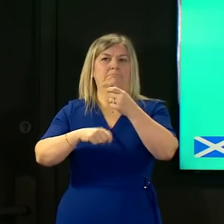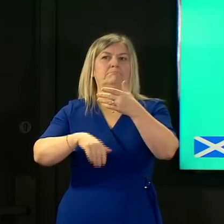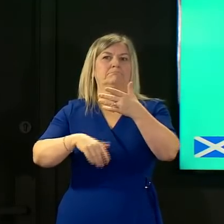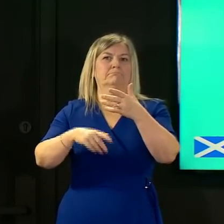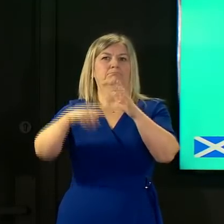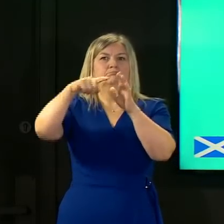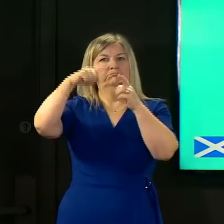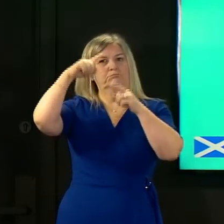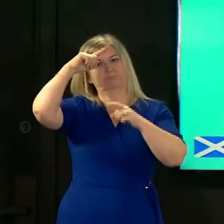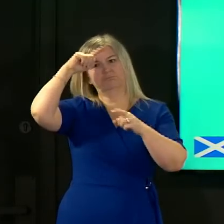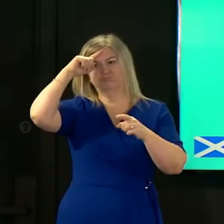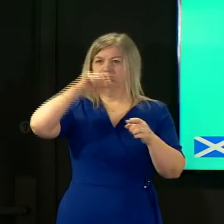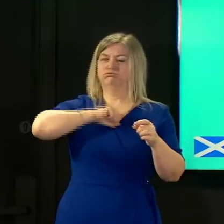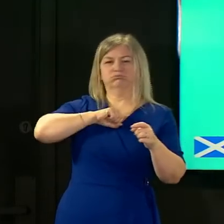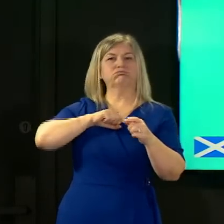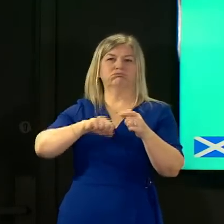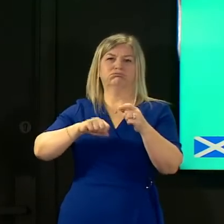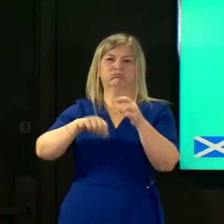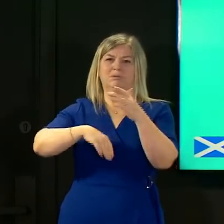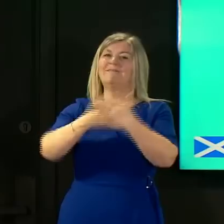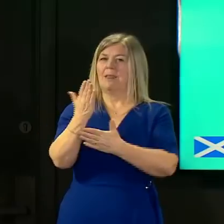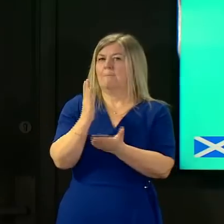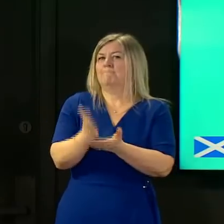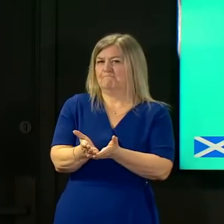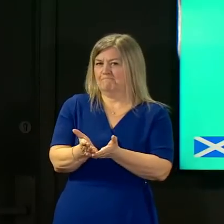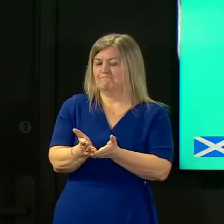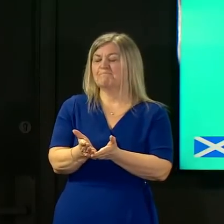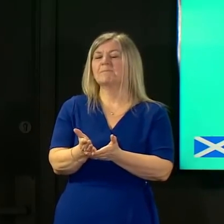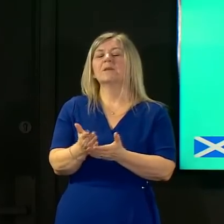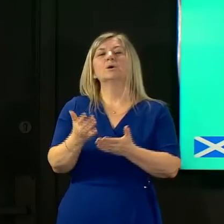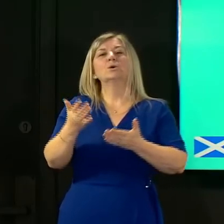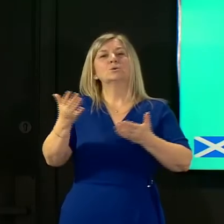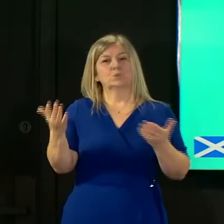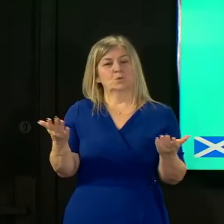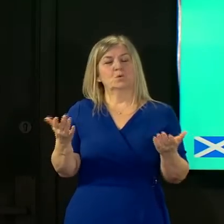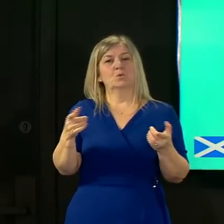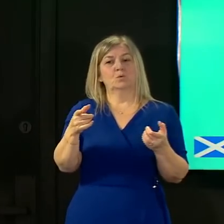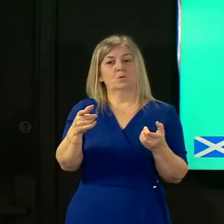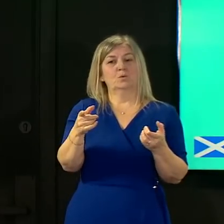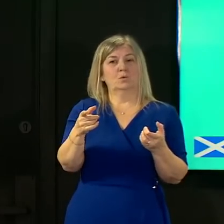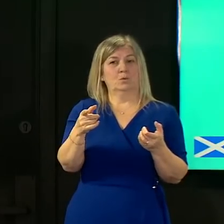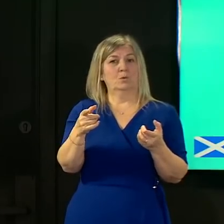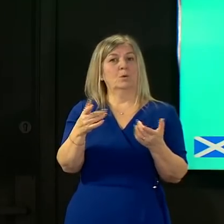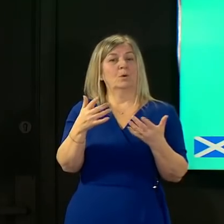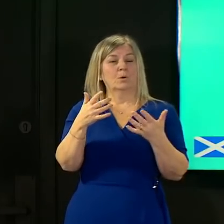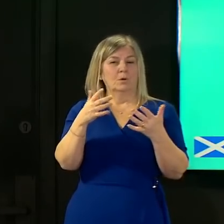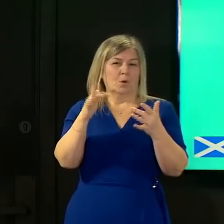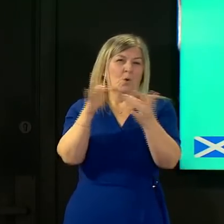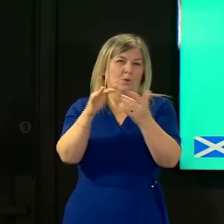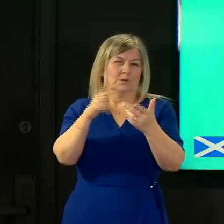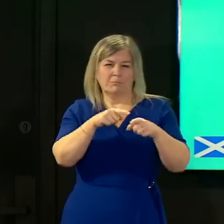isolation period so and the contact tracing that is currently being um undertaken just now is